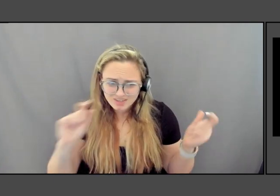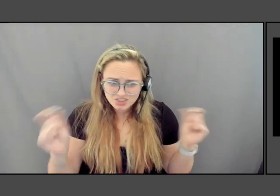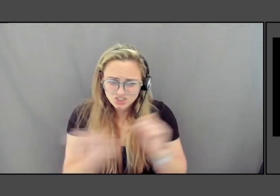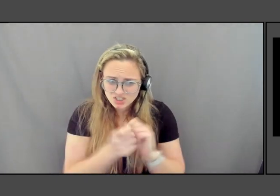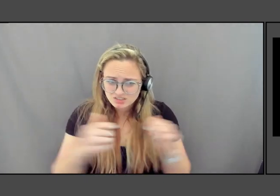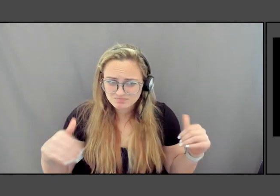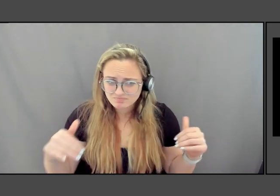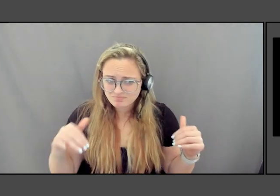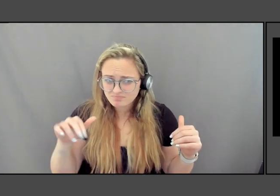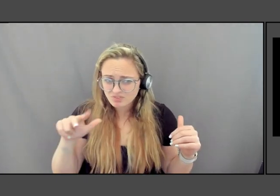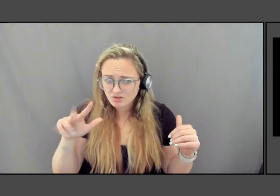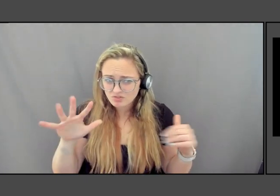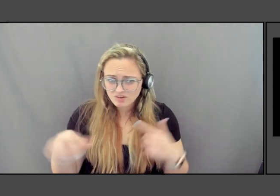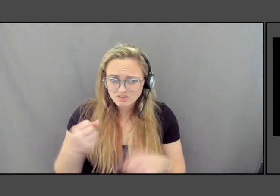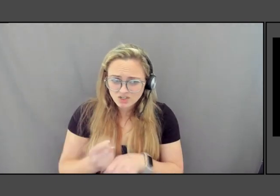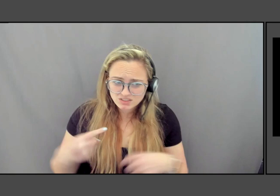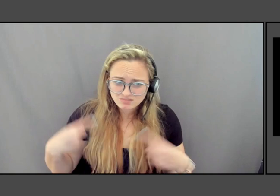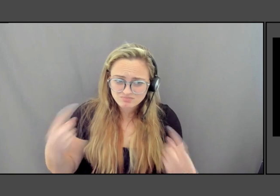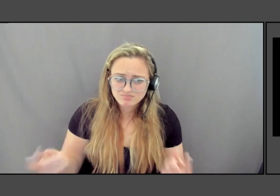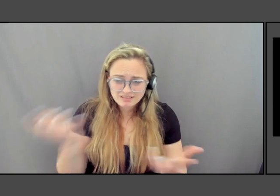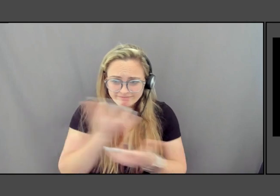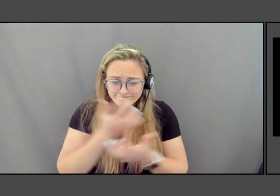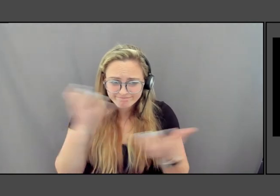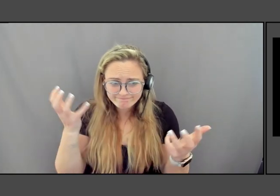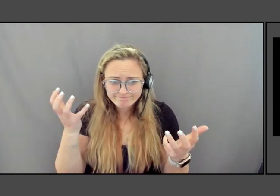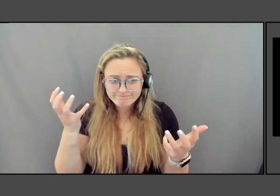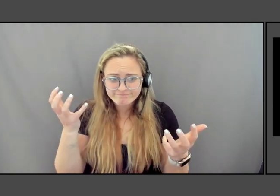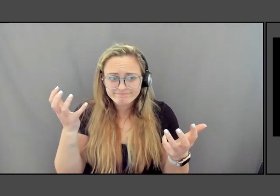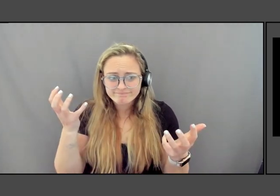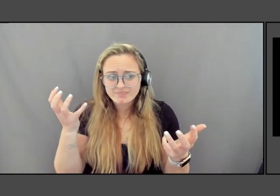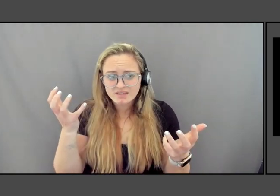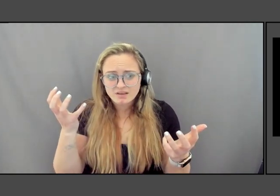in that outrage that we this is so necessary.